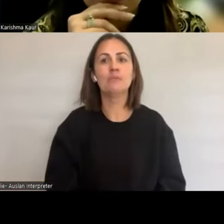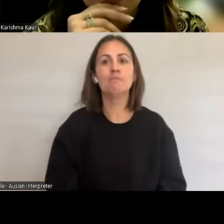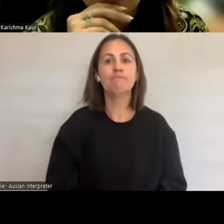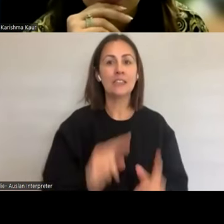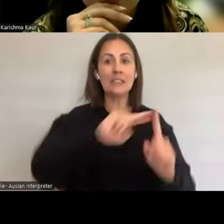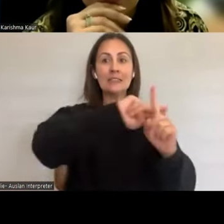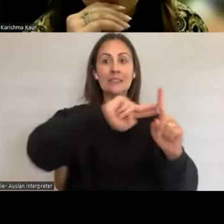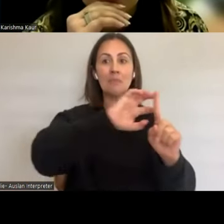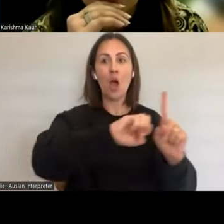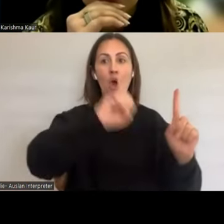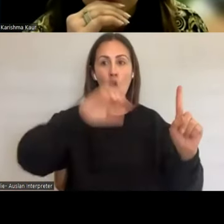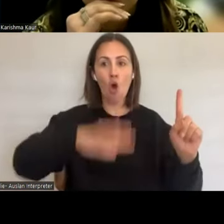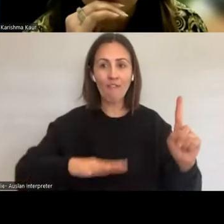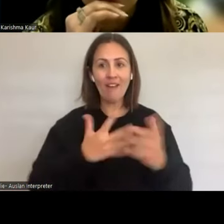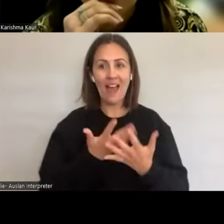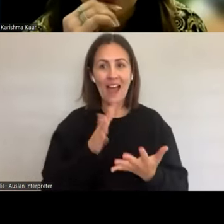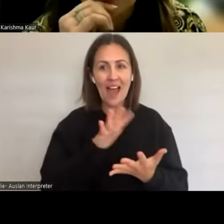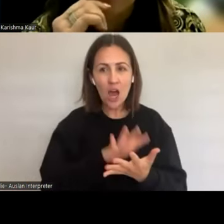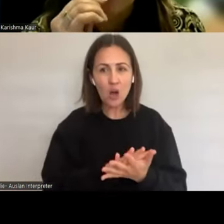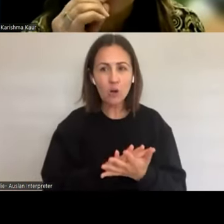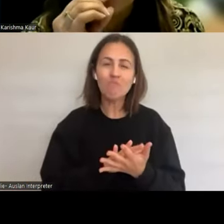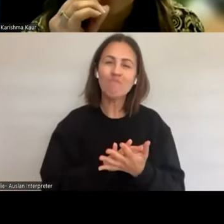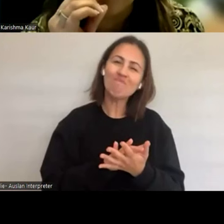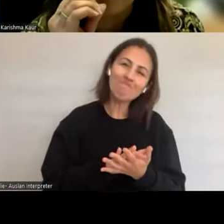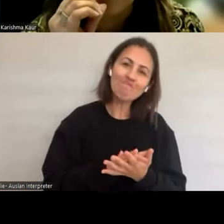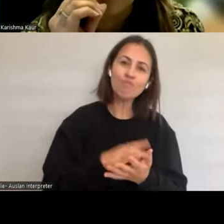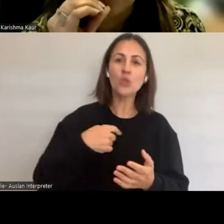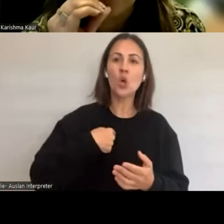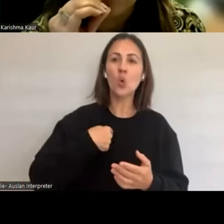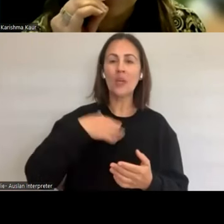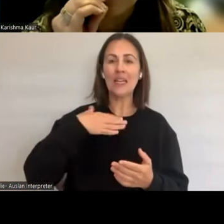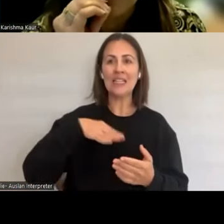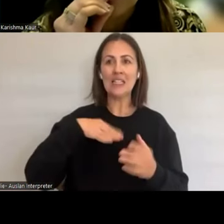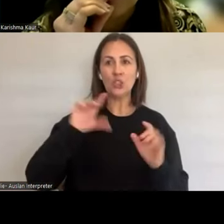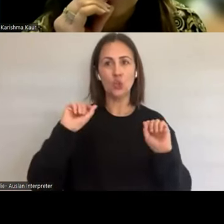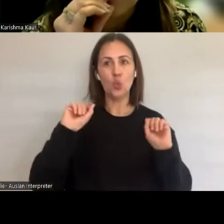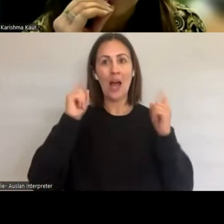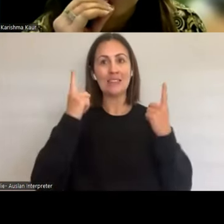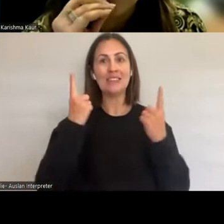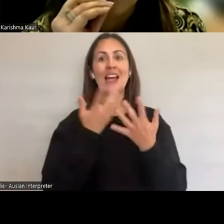we particularly need to understand how people gather and access information particularly